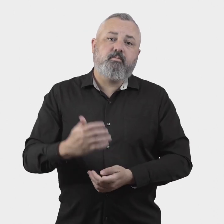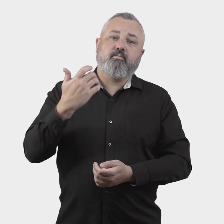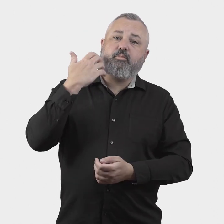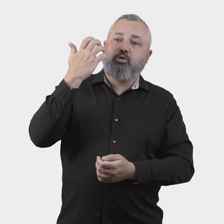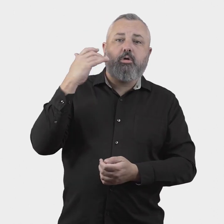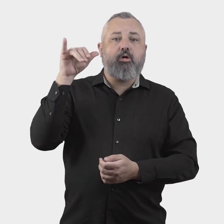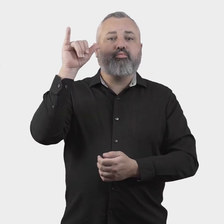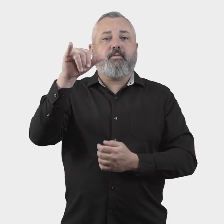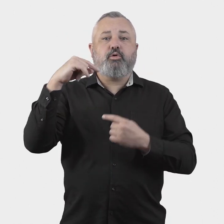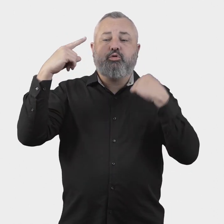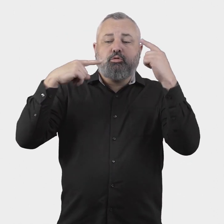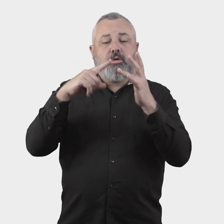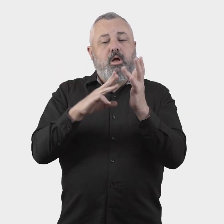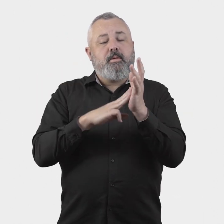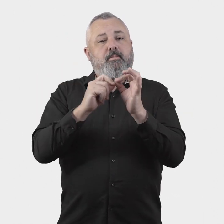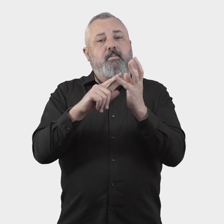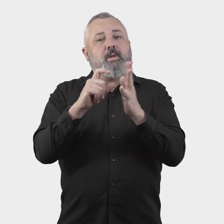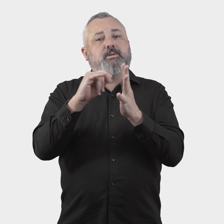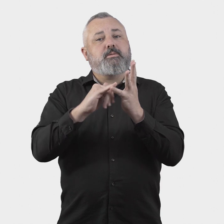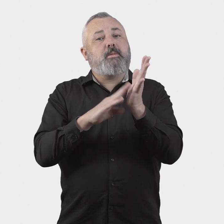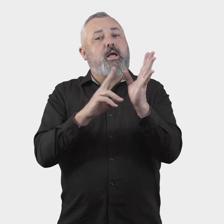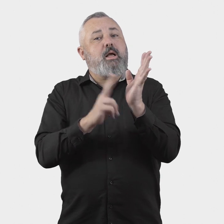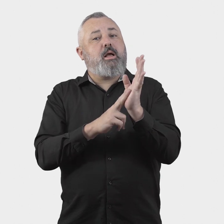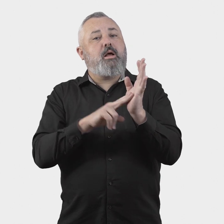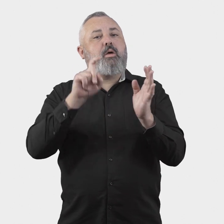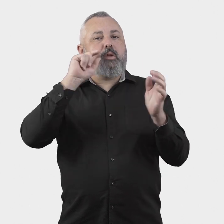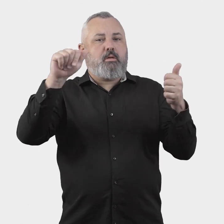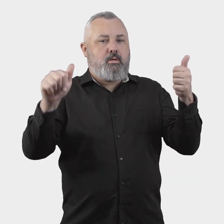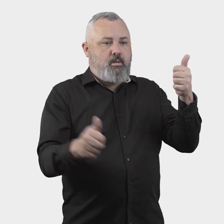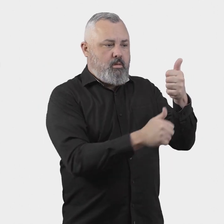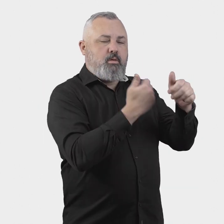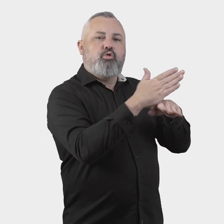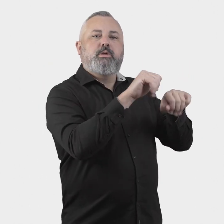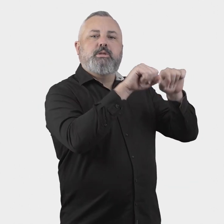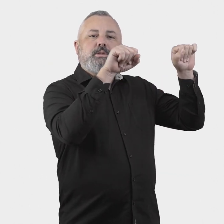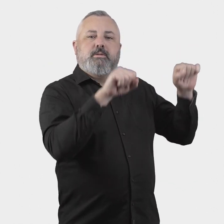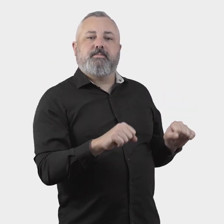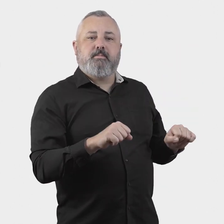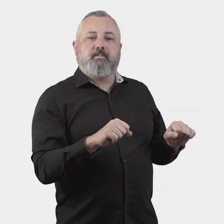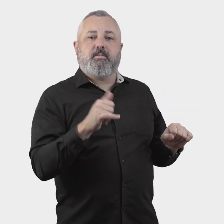In line with the future transition of the functions of the ANO into the Aviation Industry Ombuds Scheme,